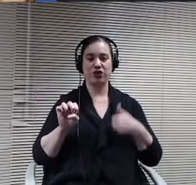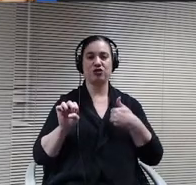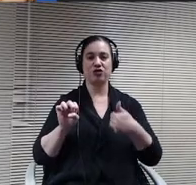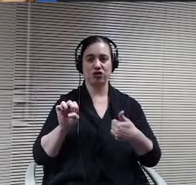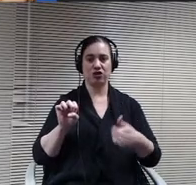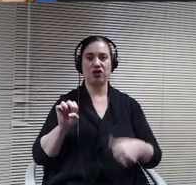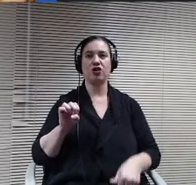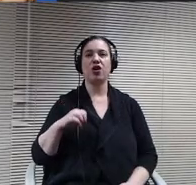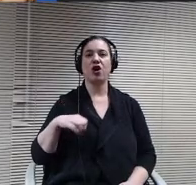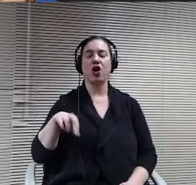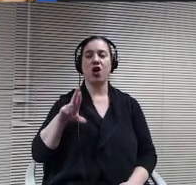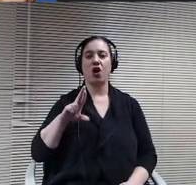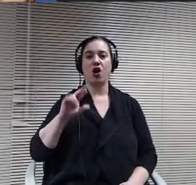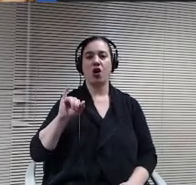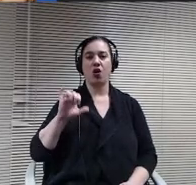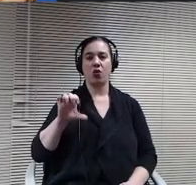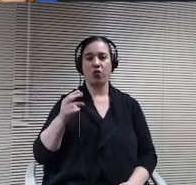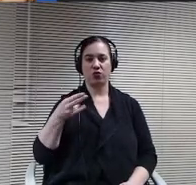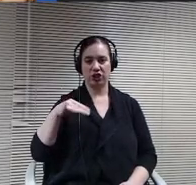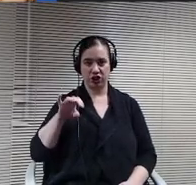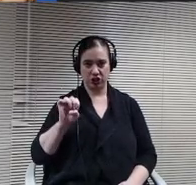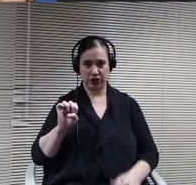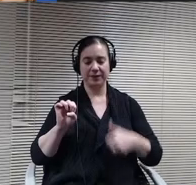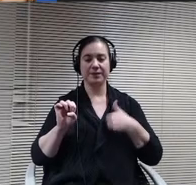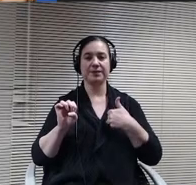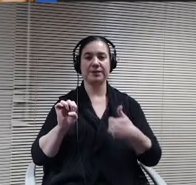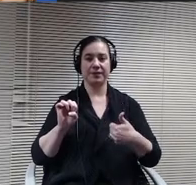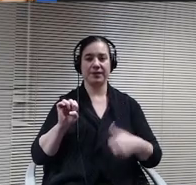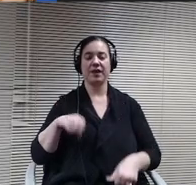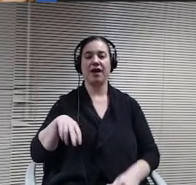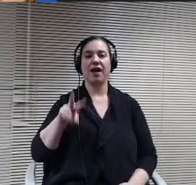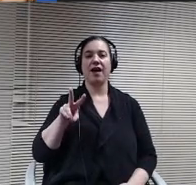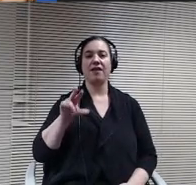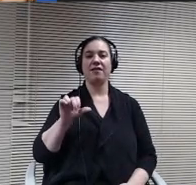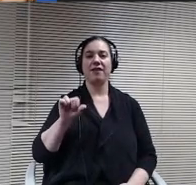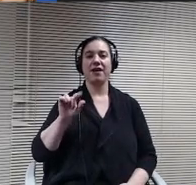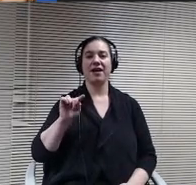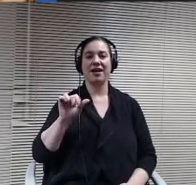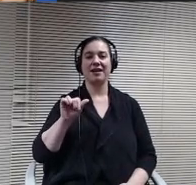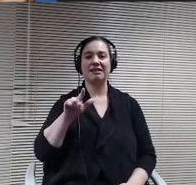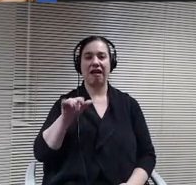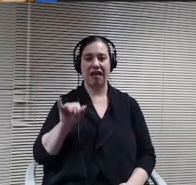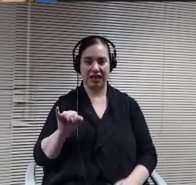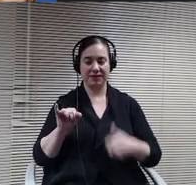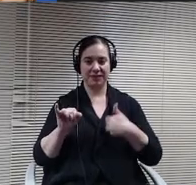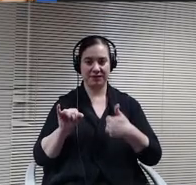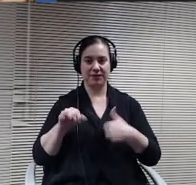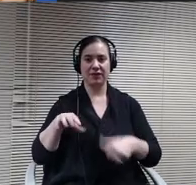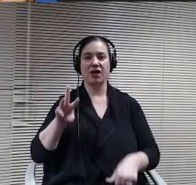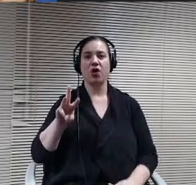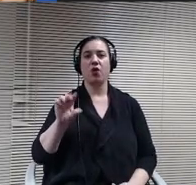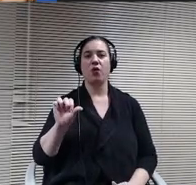I remember Vitaly. I forward member Wagner. Hi thank you.